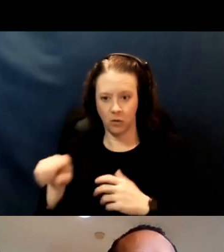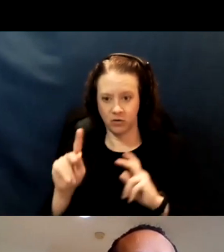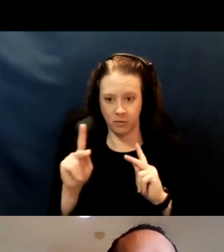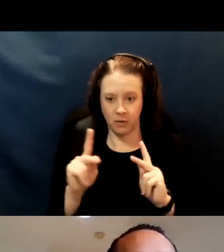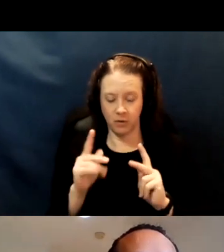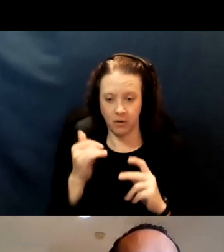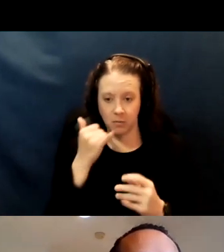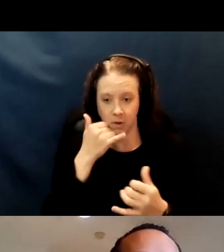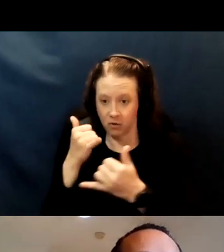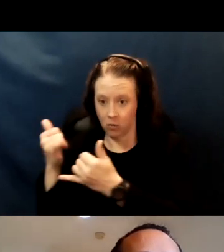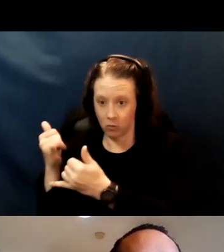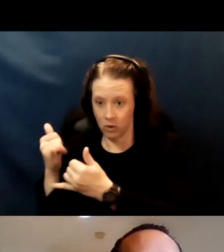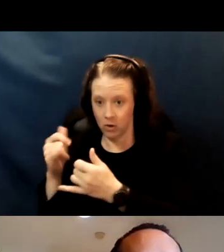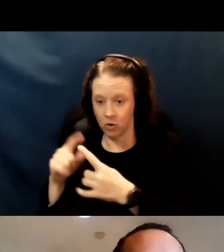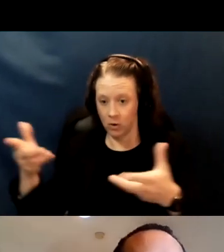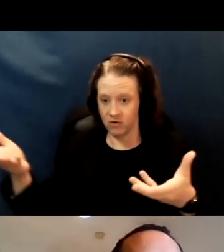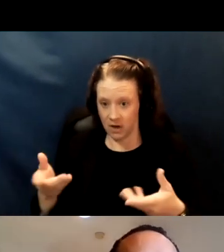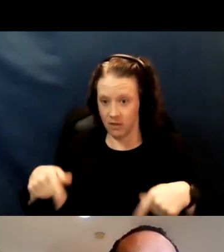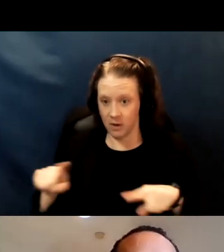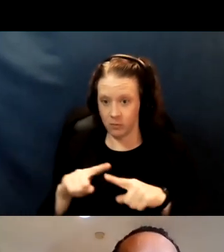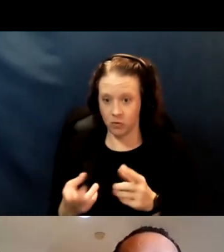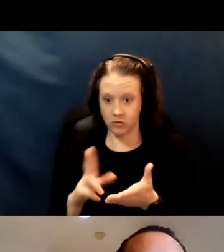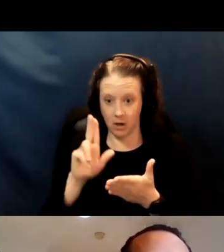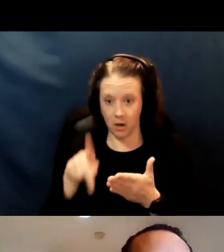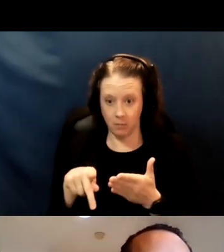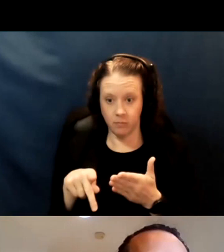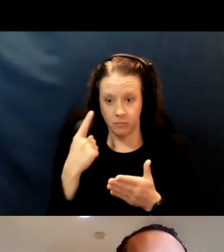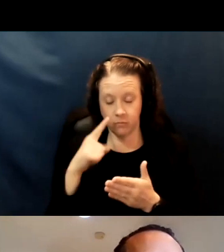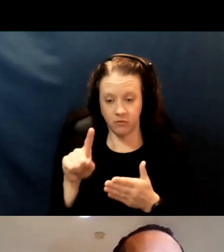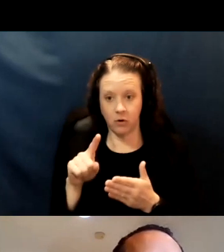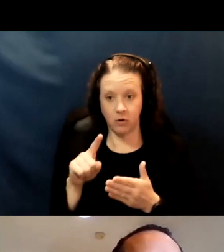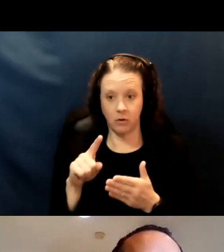to invite them to sign up for a mobile vaccination,